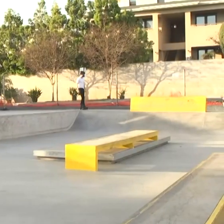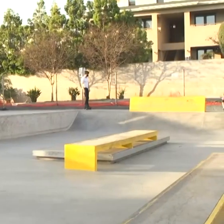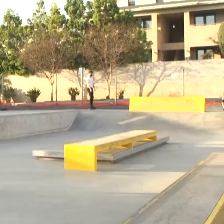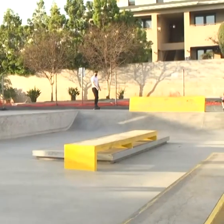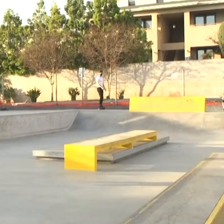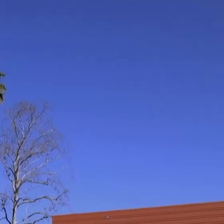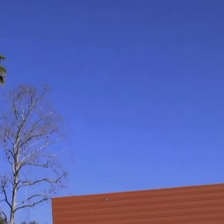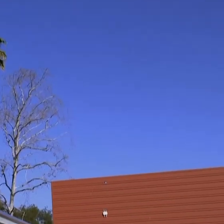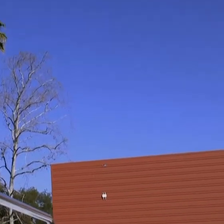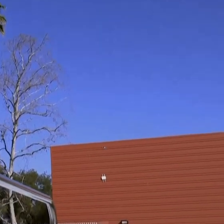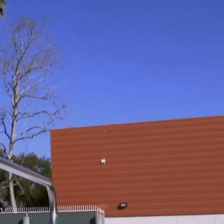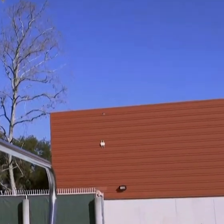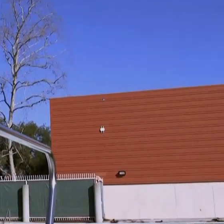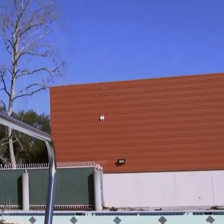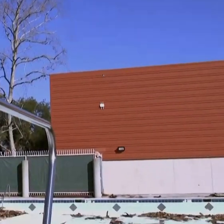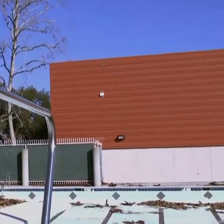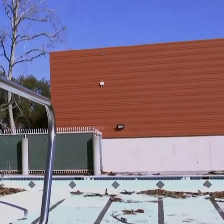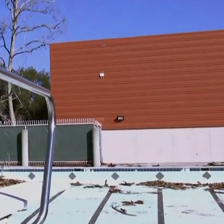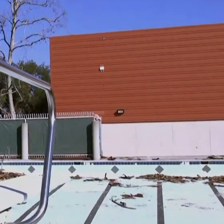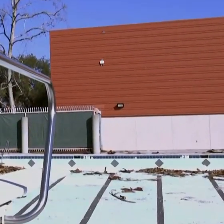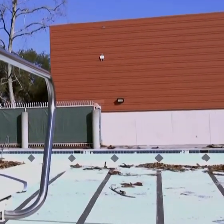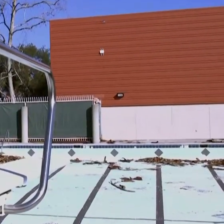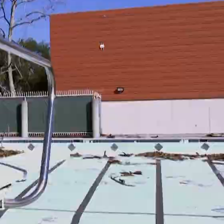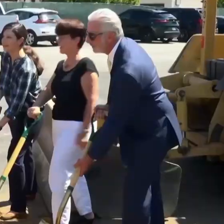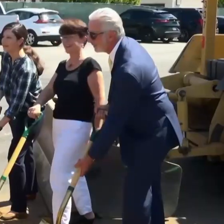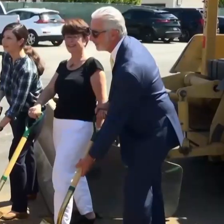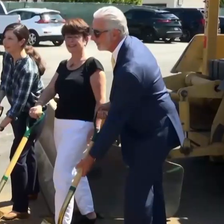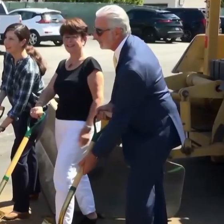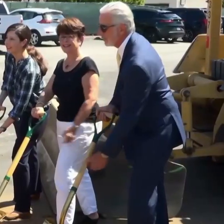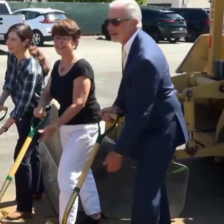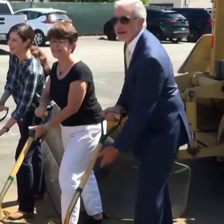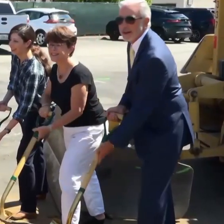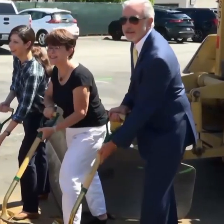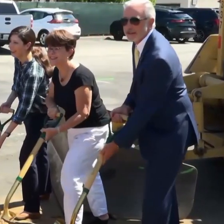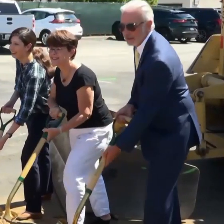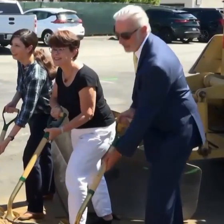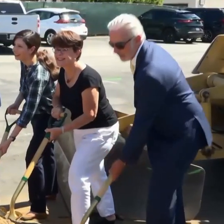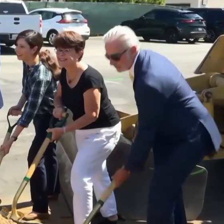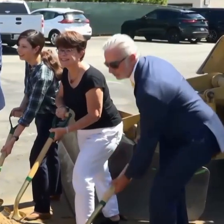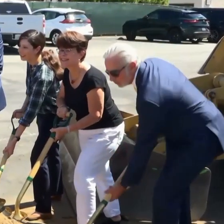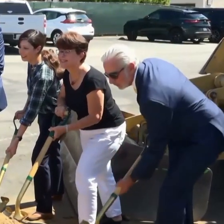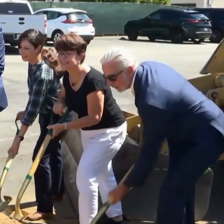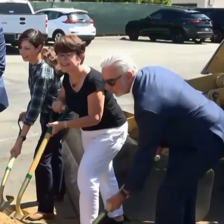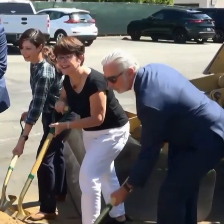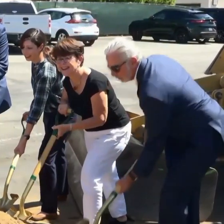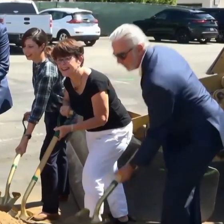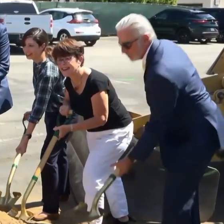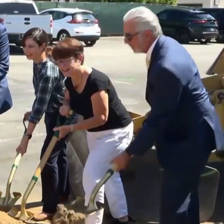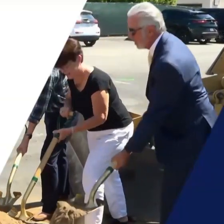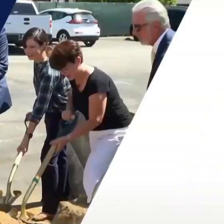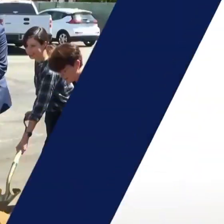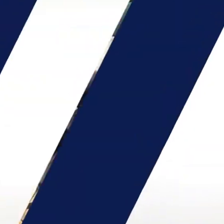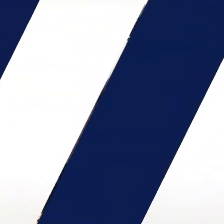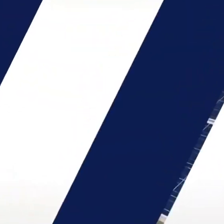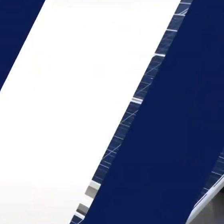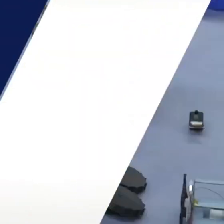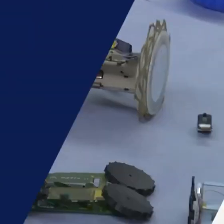park and the robinson park pool a brand new park broke ground in the